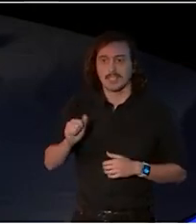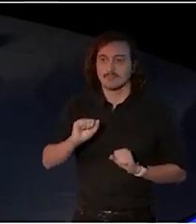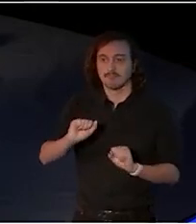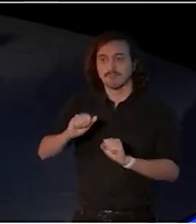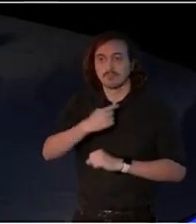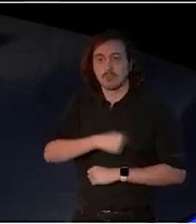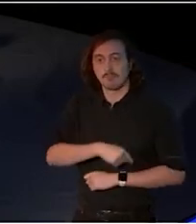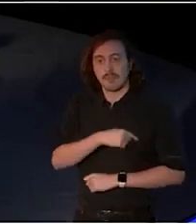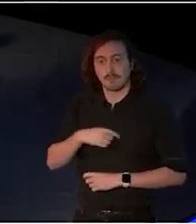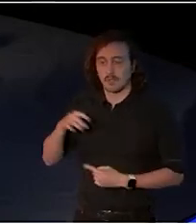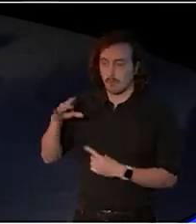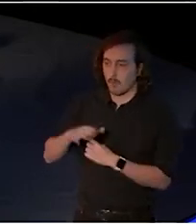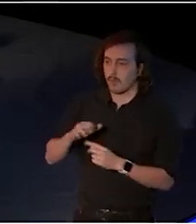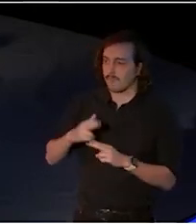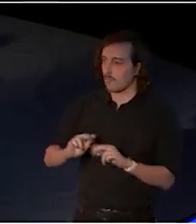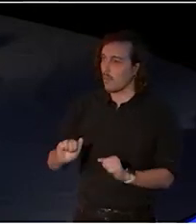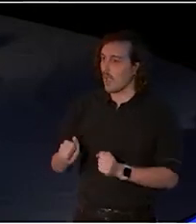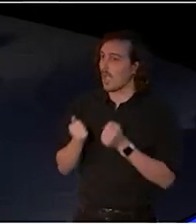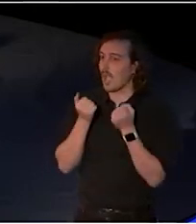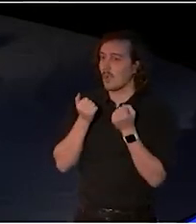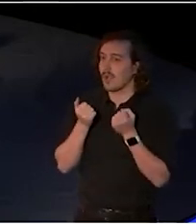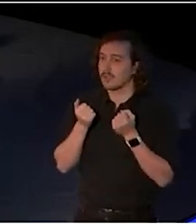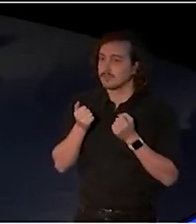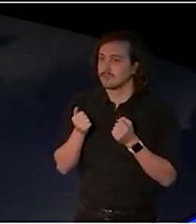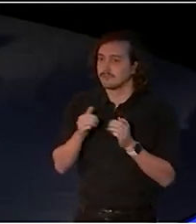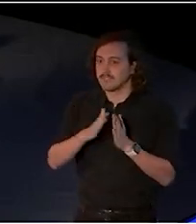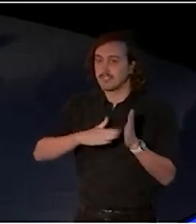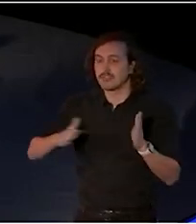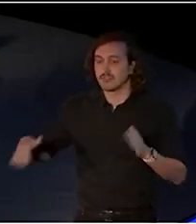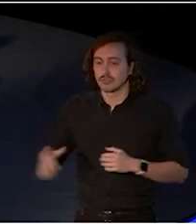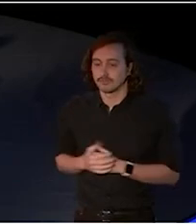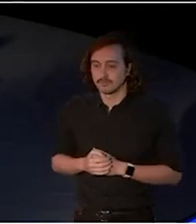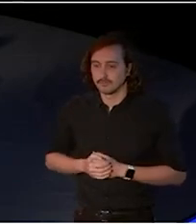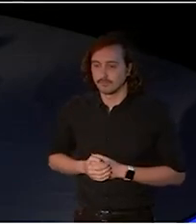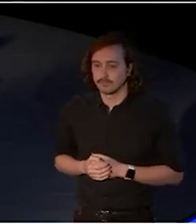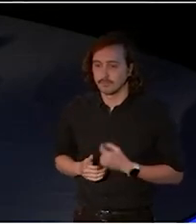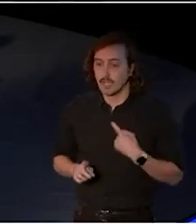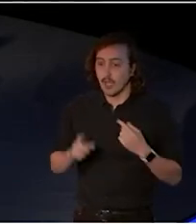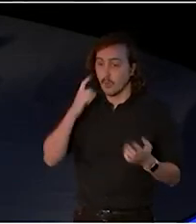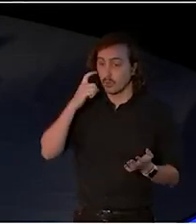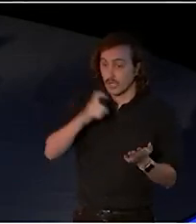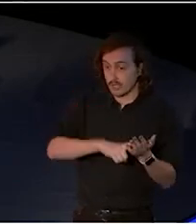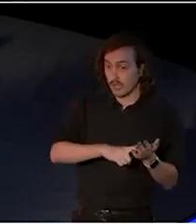And I also want to acknowledge your fellow council members Tony Ayres, Fiona Donovan,